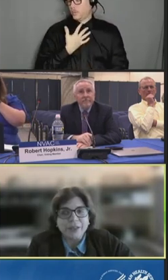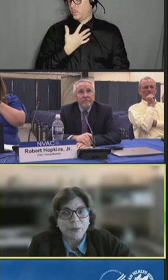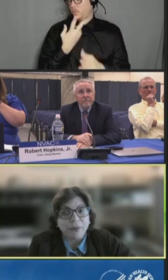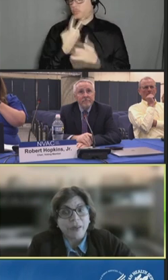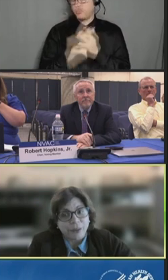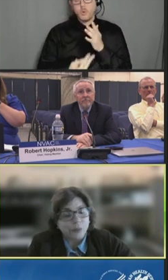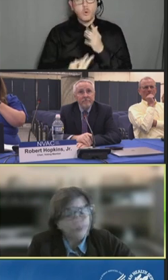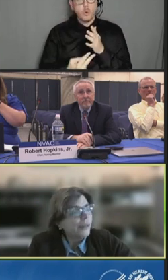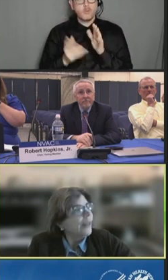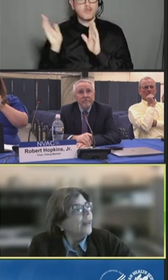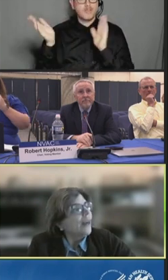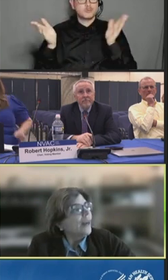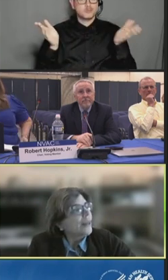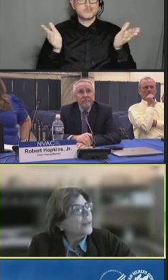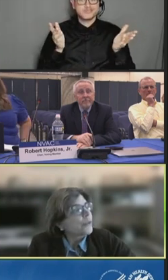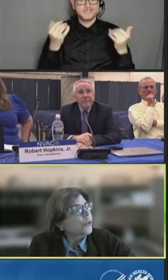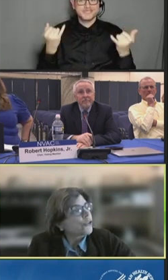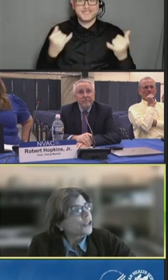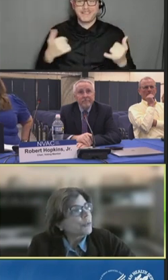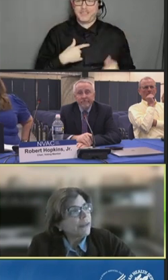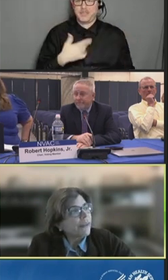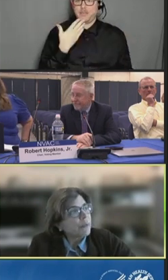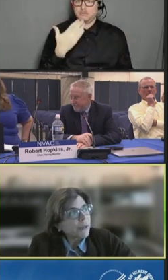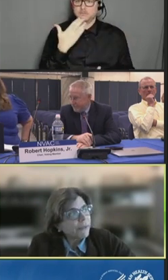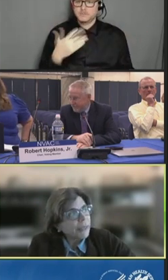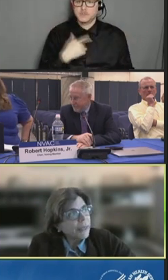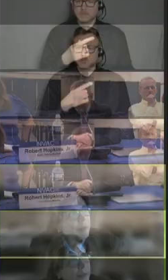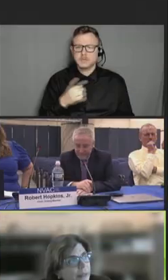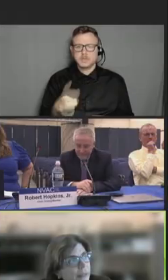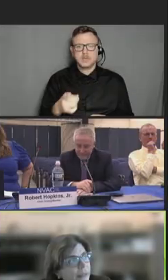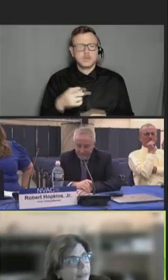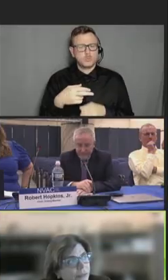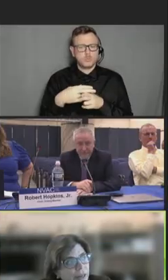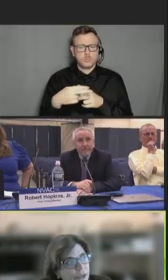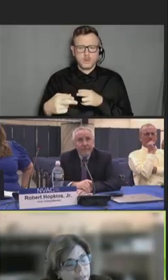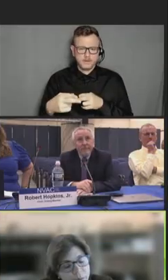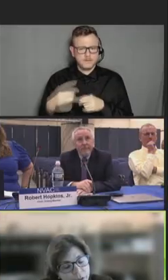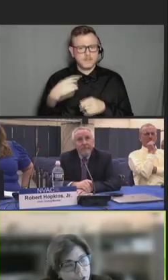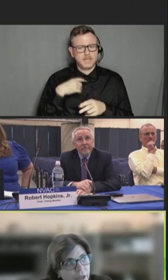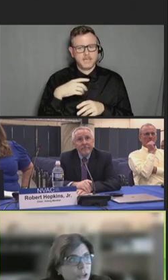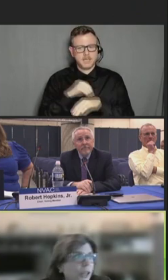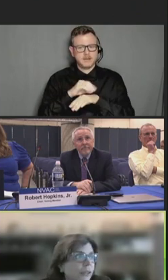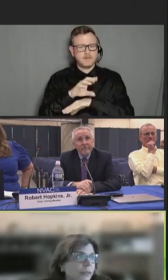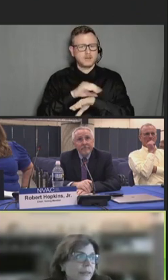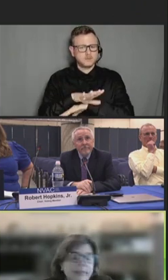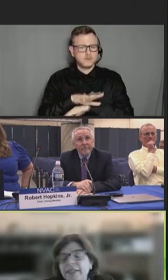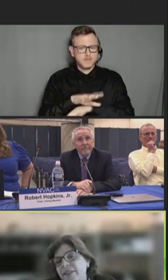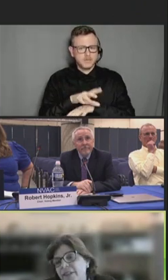So, thank you. Just very briefly, the Advisory Commission on Childhood Vaccines.